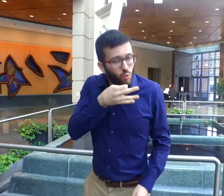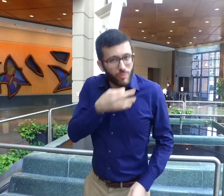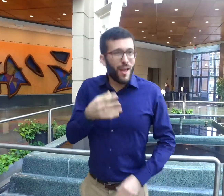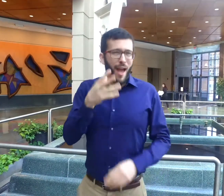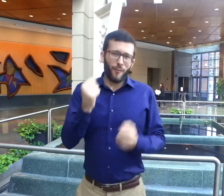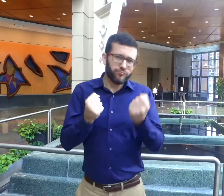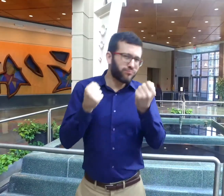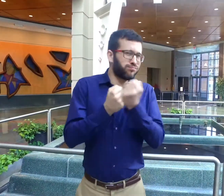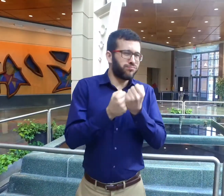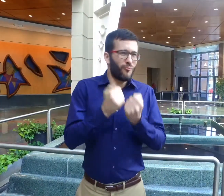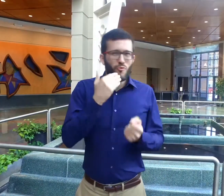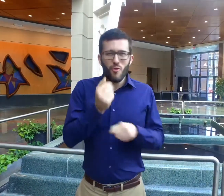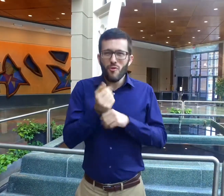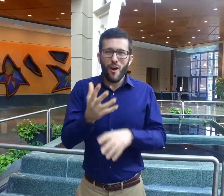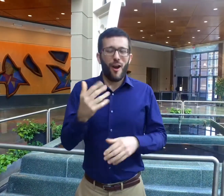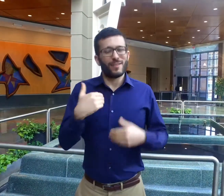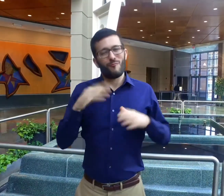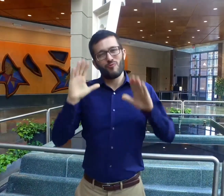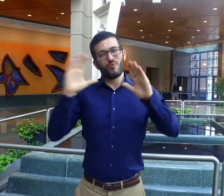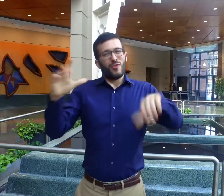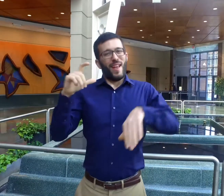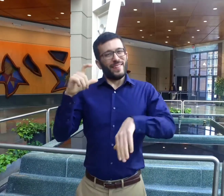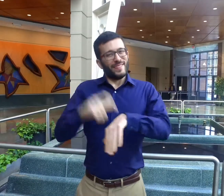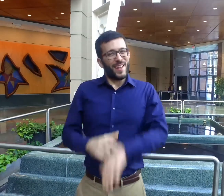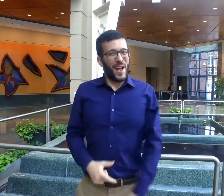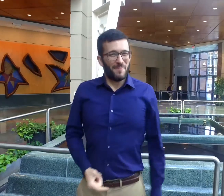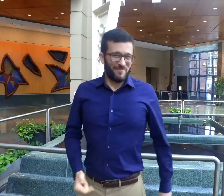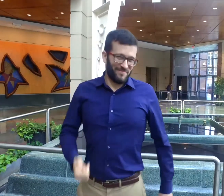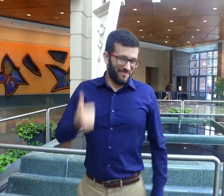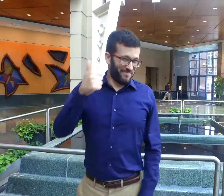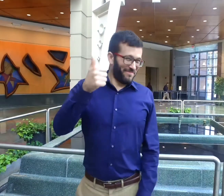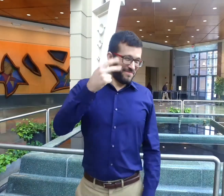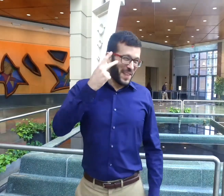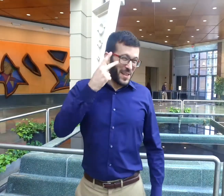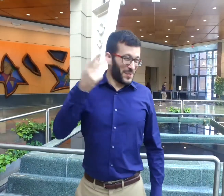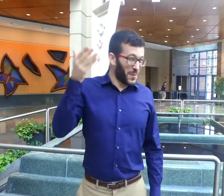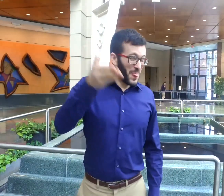Support a good cause and have a great time! See you there!